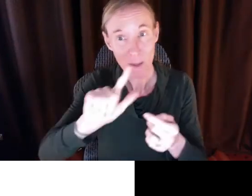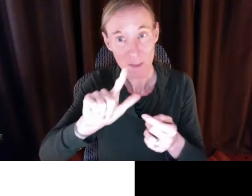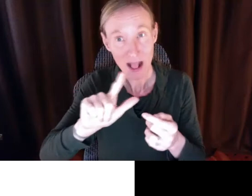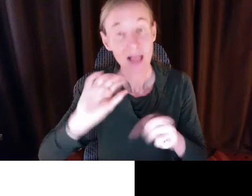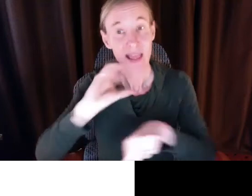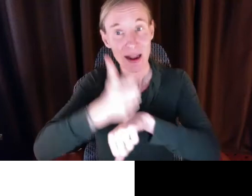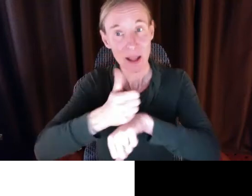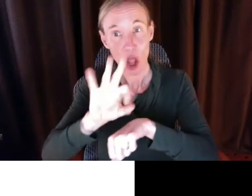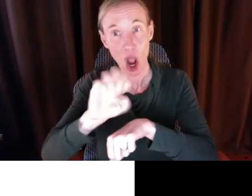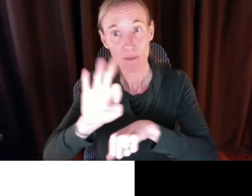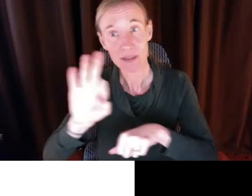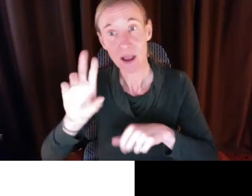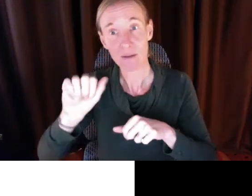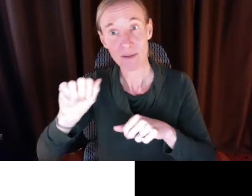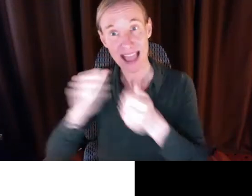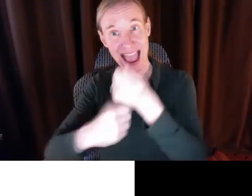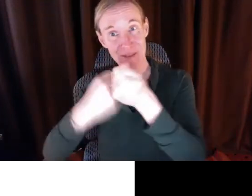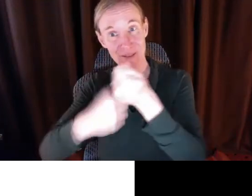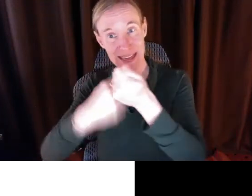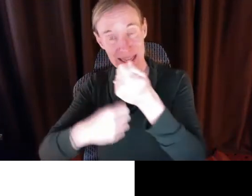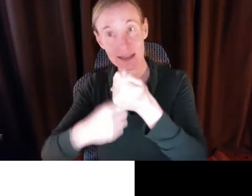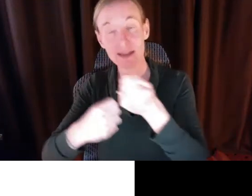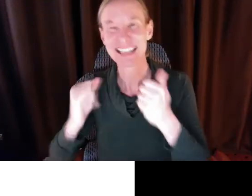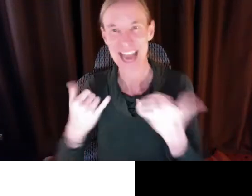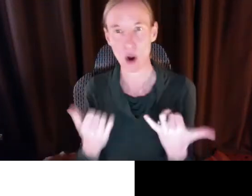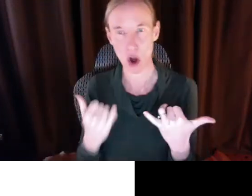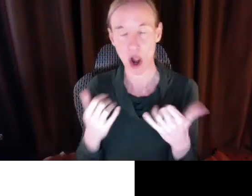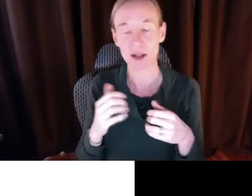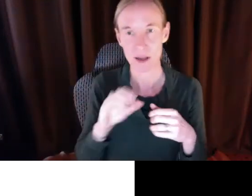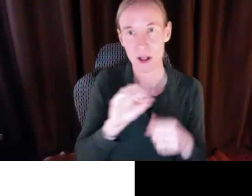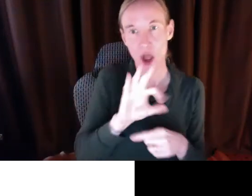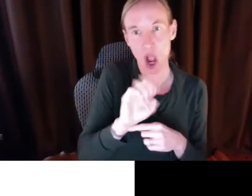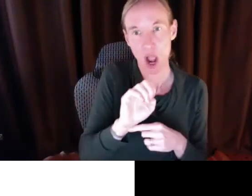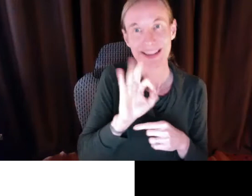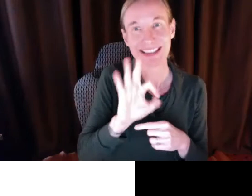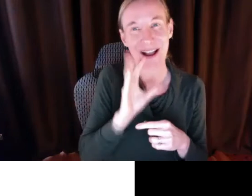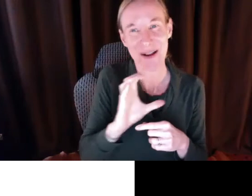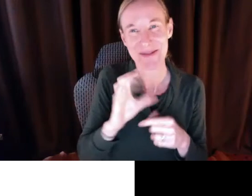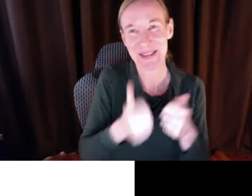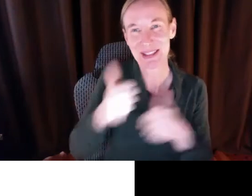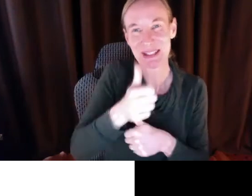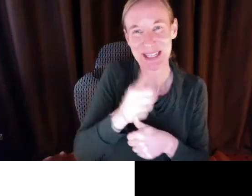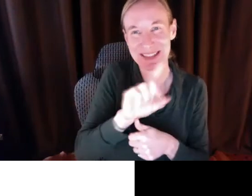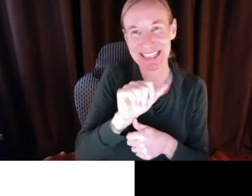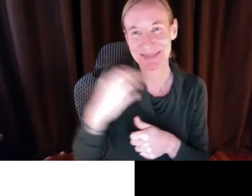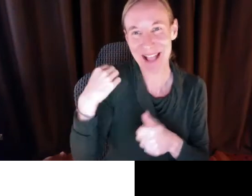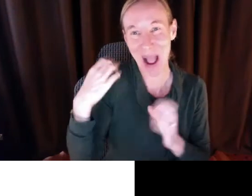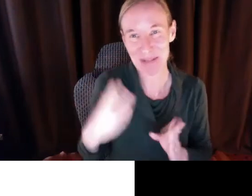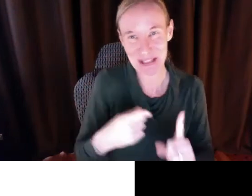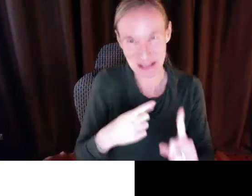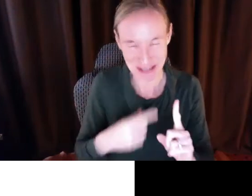community, including being the sponsor of the bill that established the office of the advocate for people with